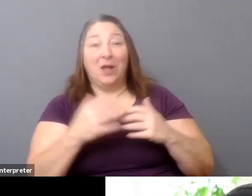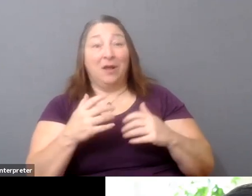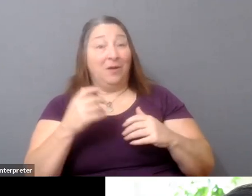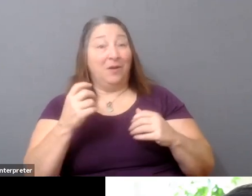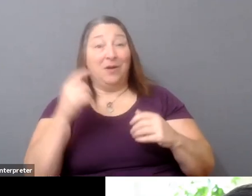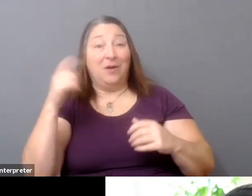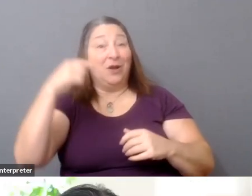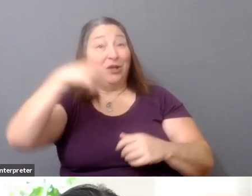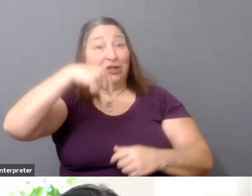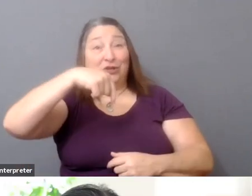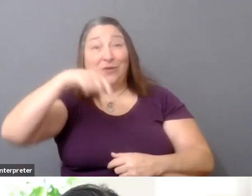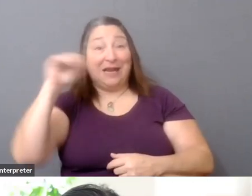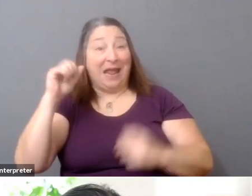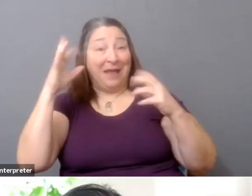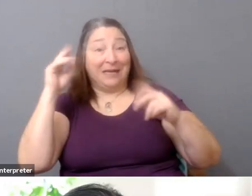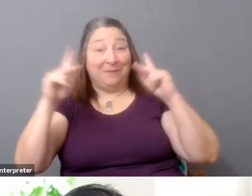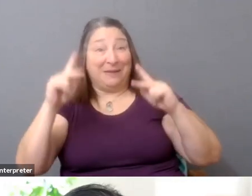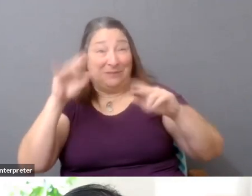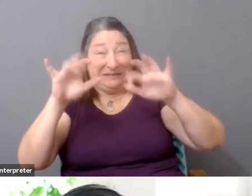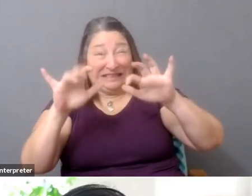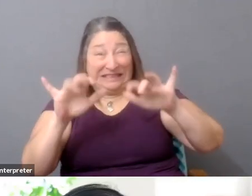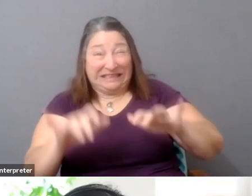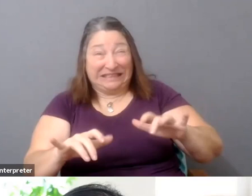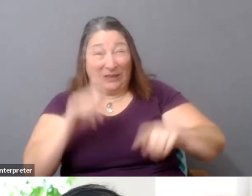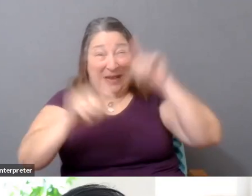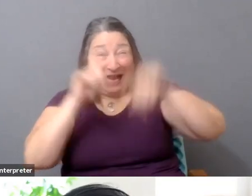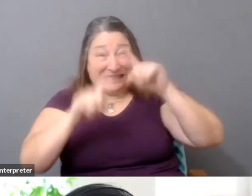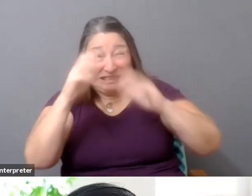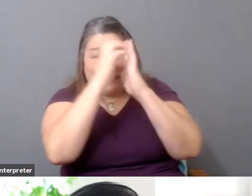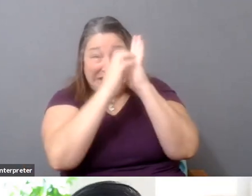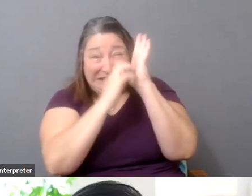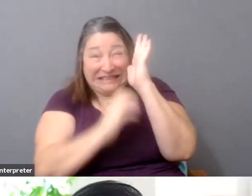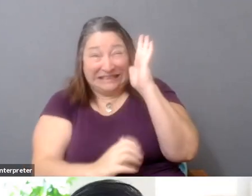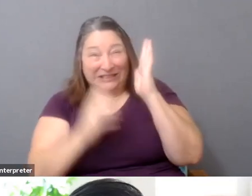so I thought that maybe we could go to a few of these.